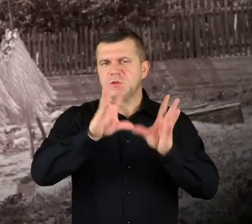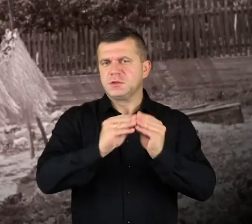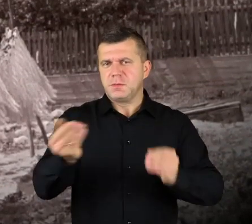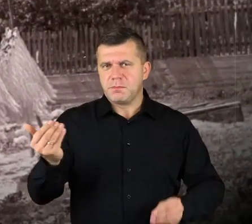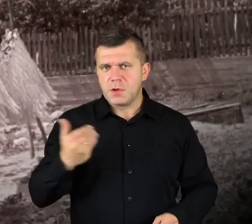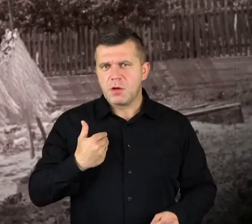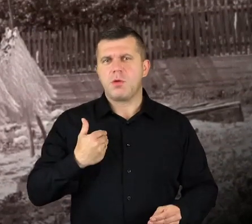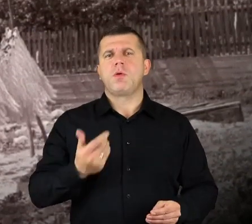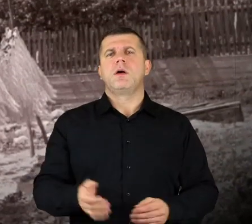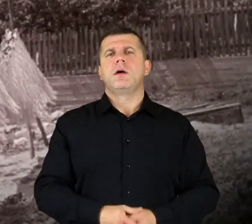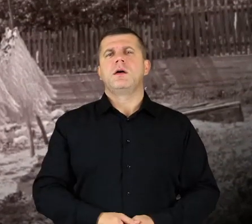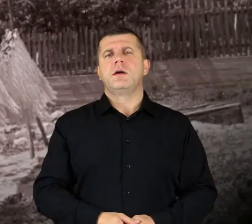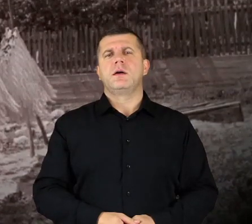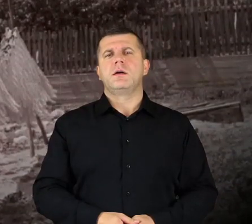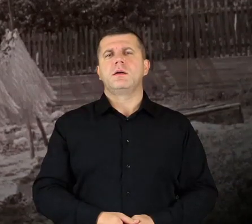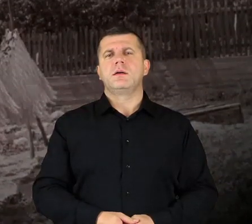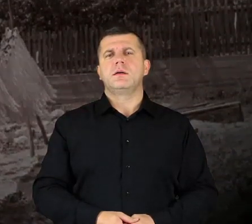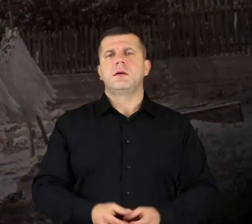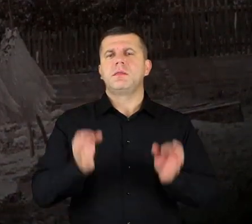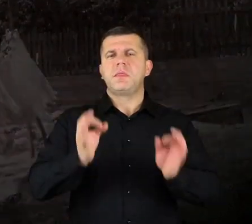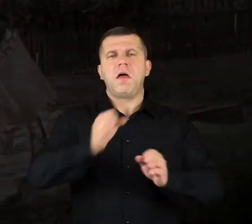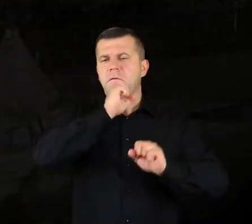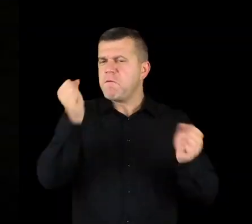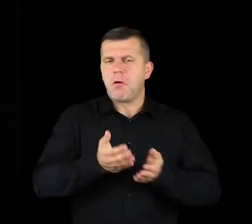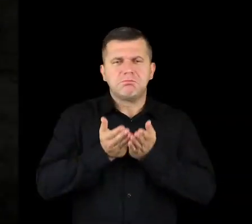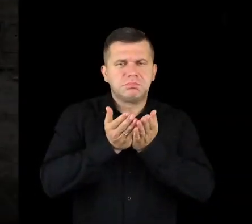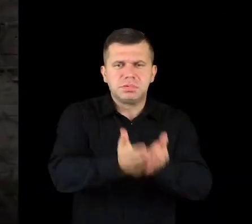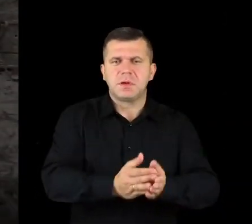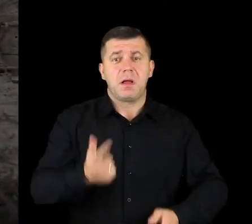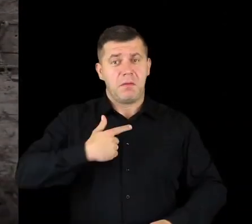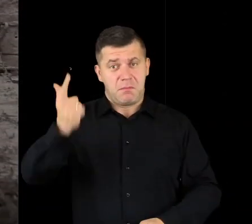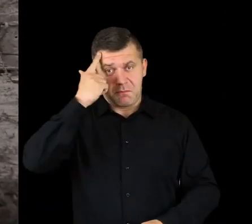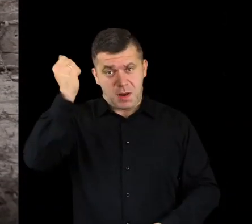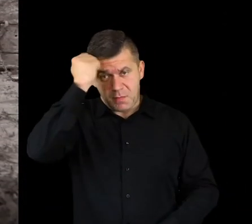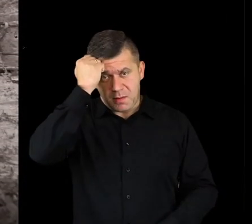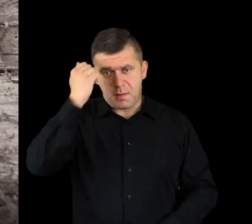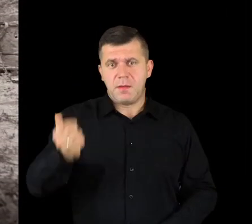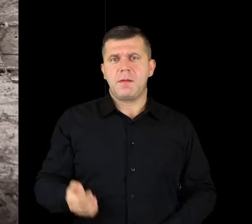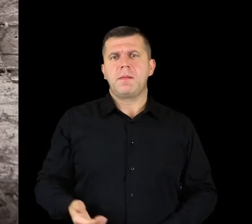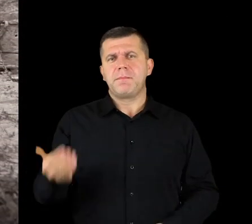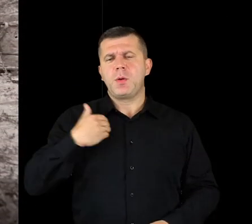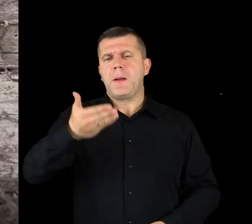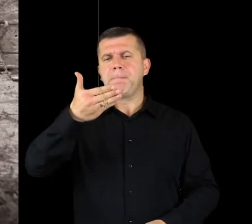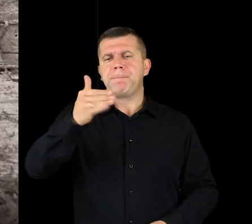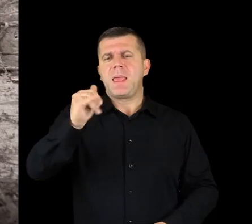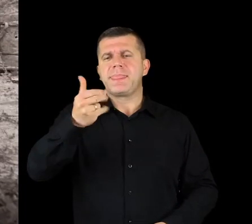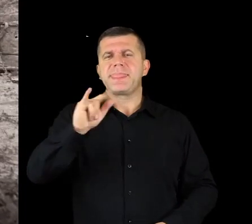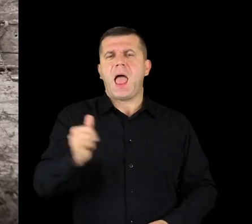it used to everything, they were going, those, and now, none sails in. But I remember that there used to be pollocks,